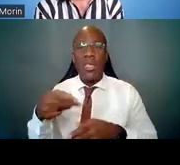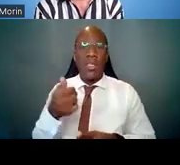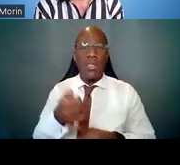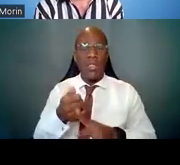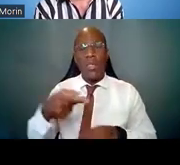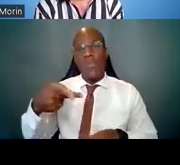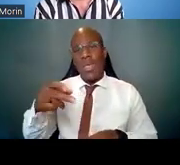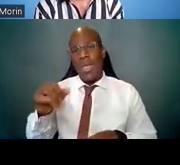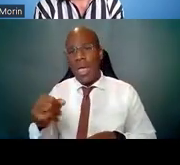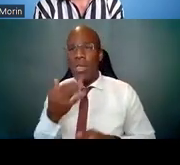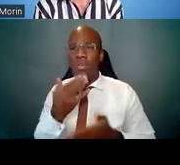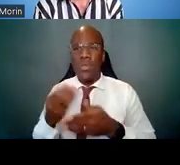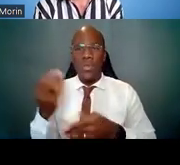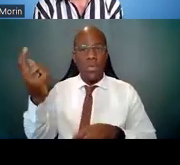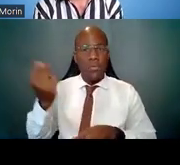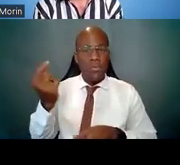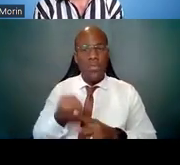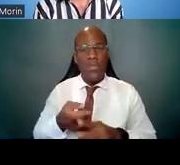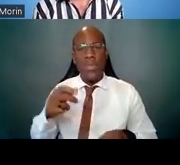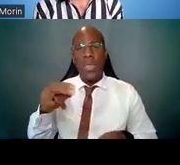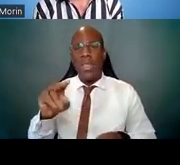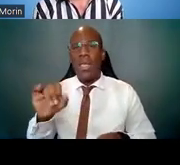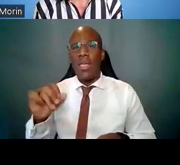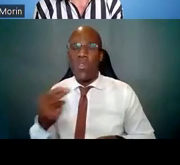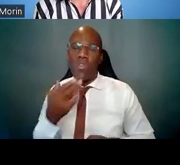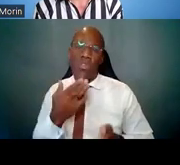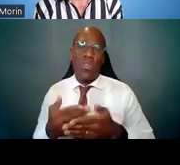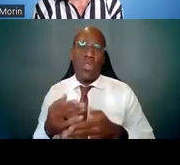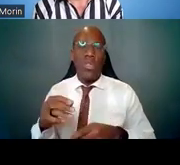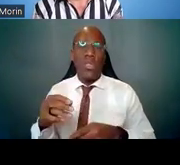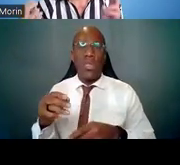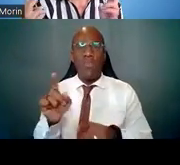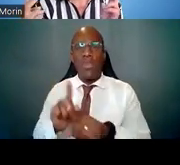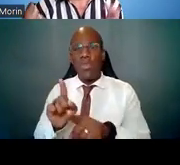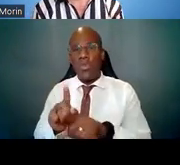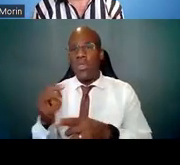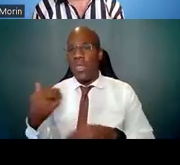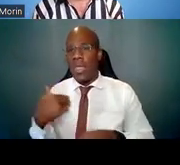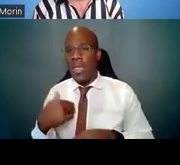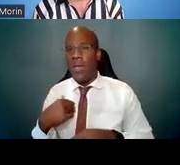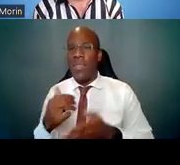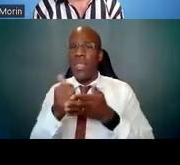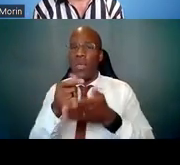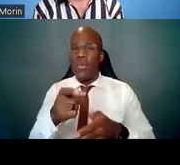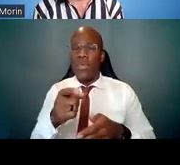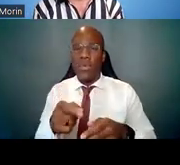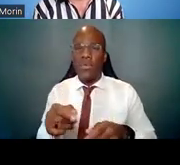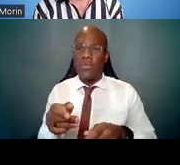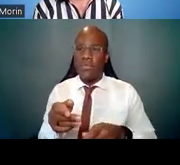that's always good mentoring to have. They can help you navigate that black box that is the NIH funding opportunity.